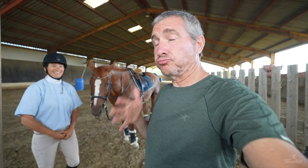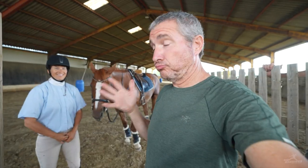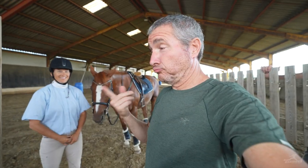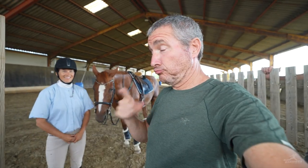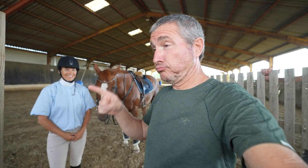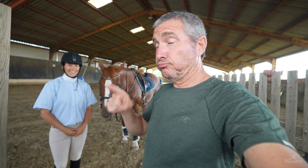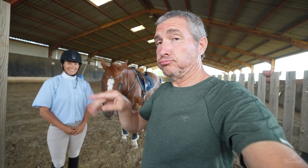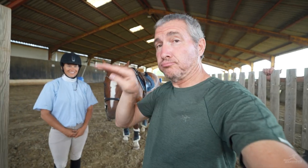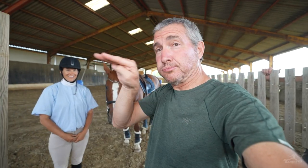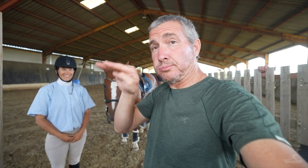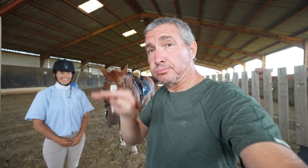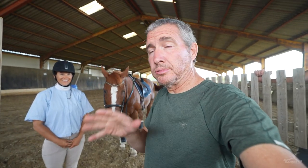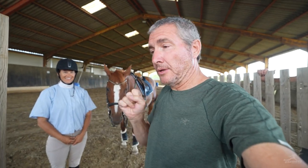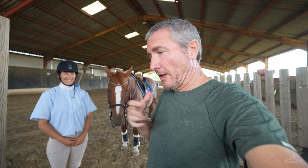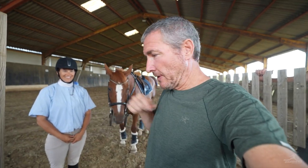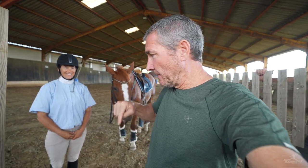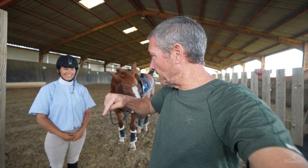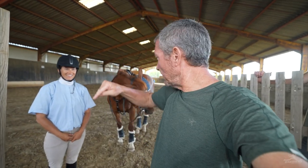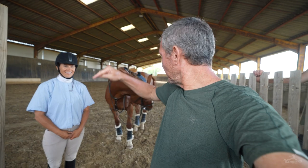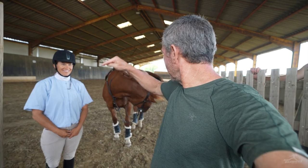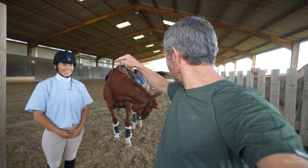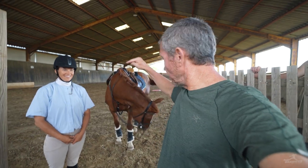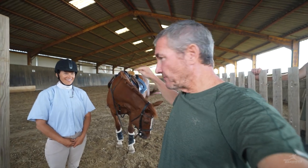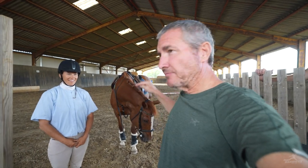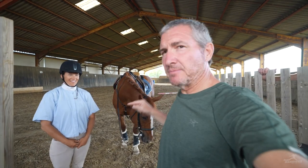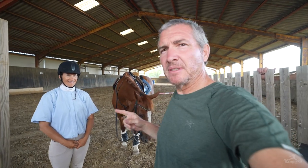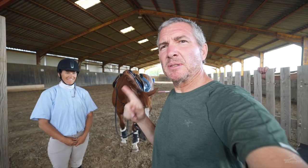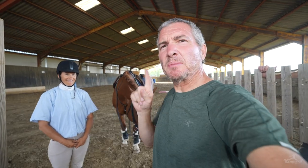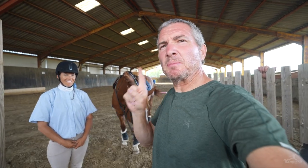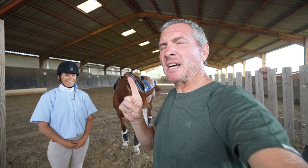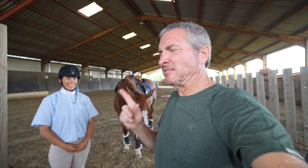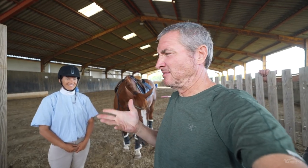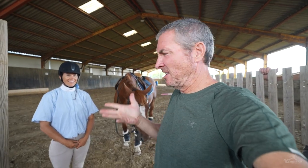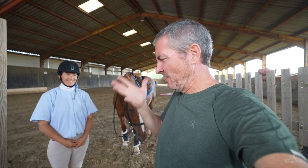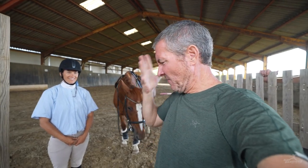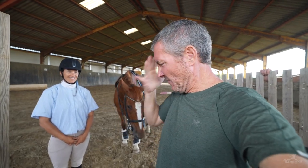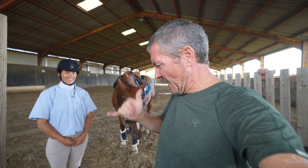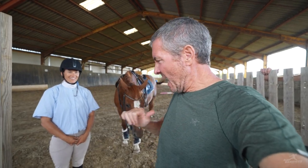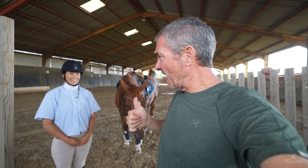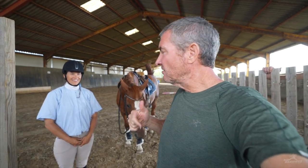Wow, there are many rules to follow. I’m wondering,